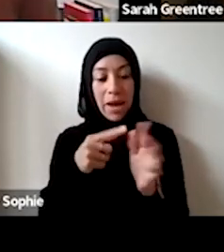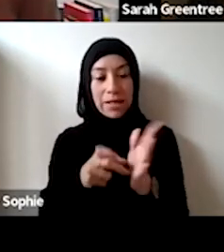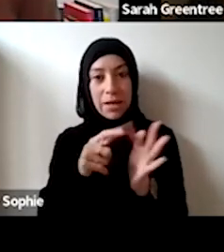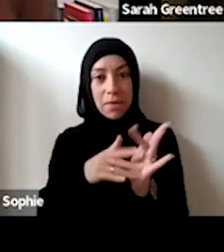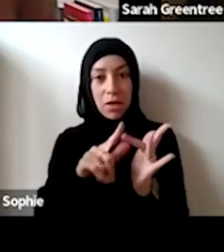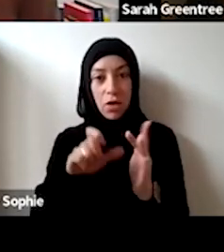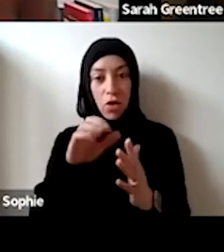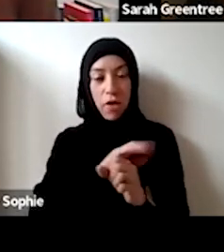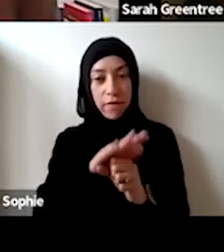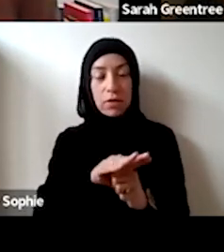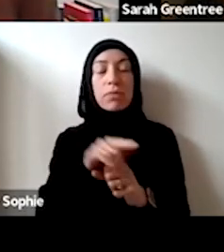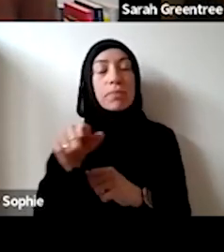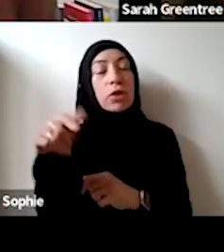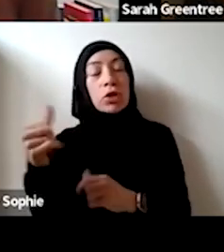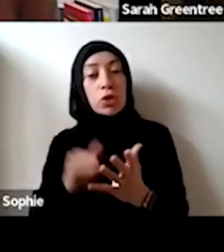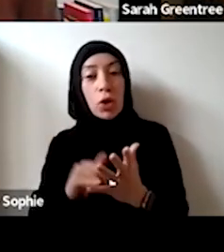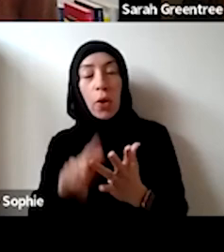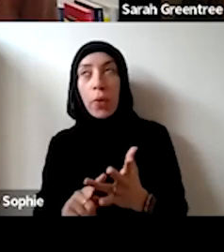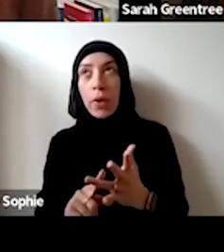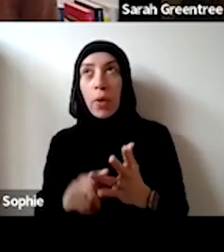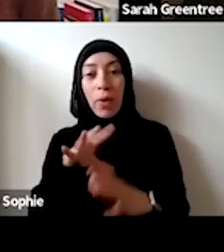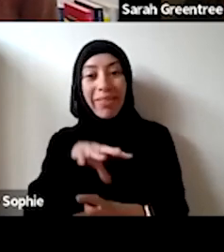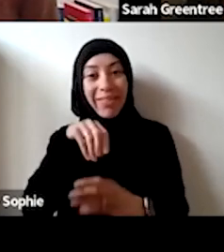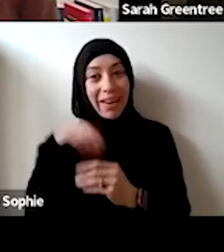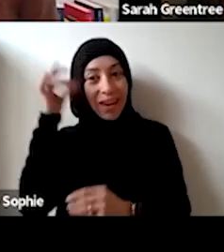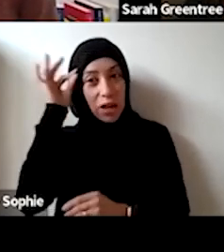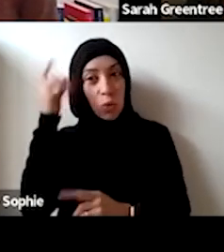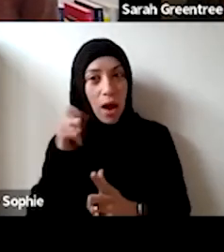Look, I I think yes, that within council there is a an a deep understanding of the stress